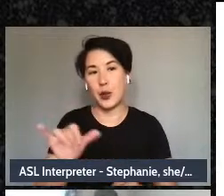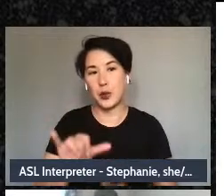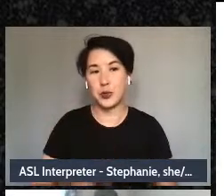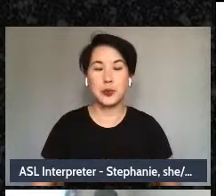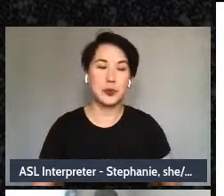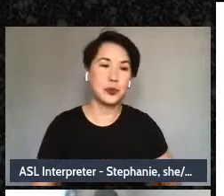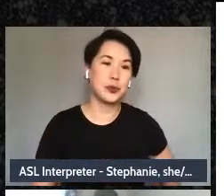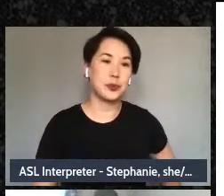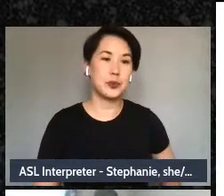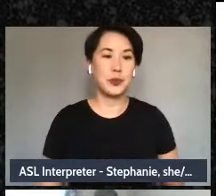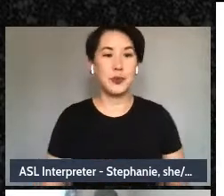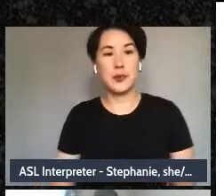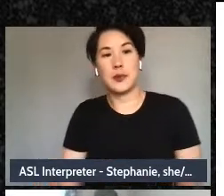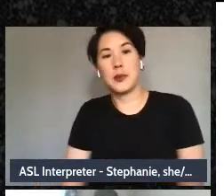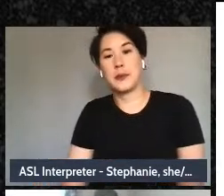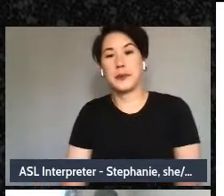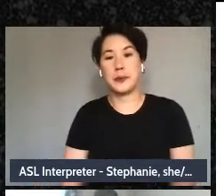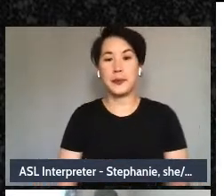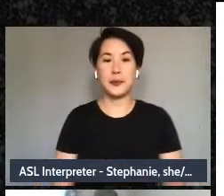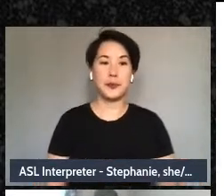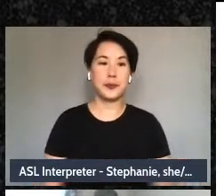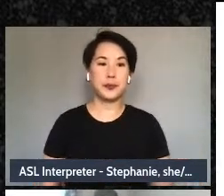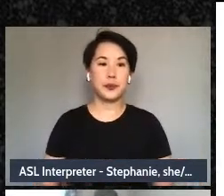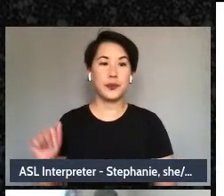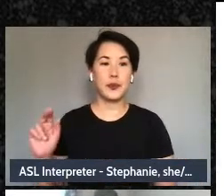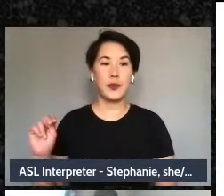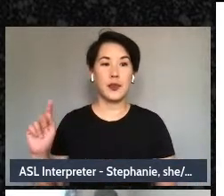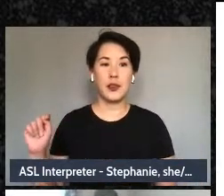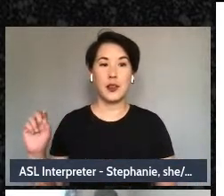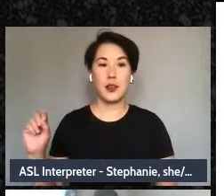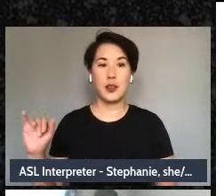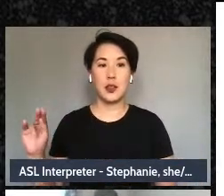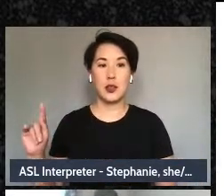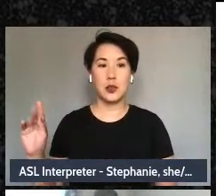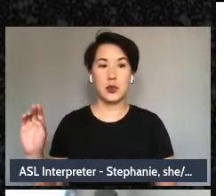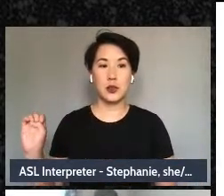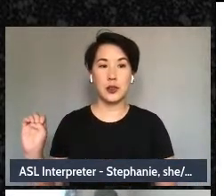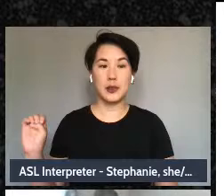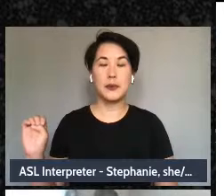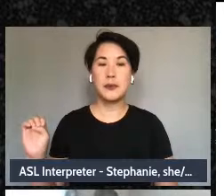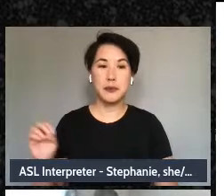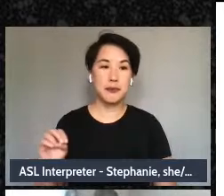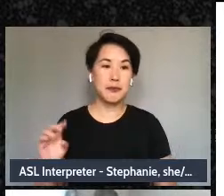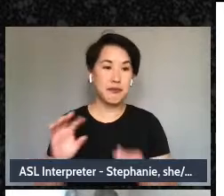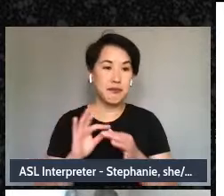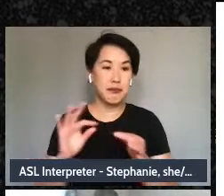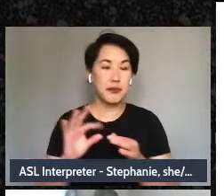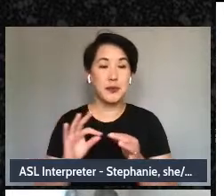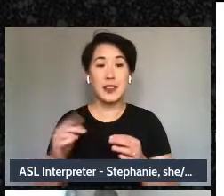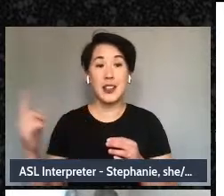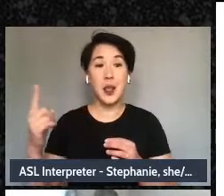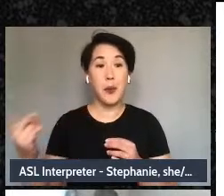This is Antoinette, earlier we had someone ask what is an emotional landscape